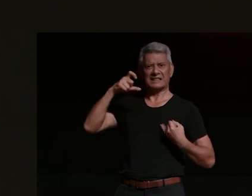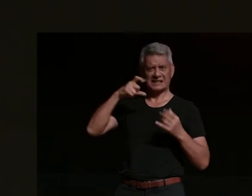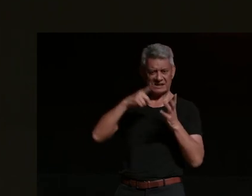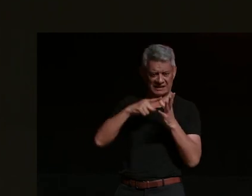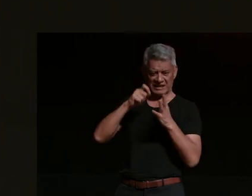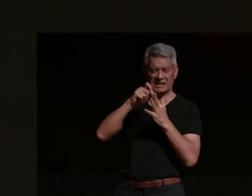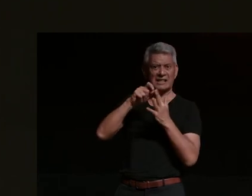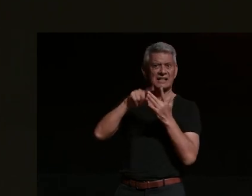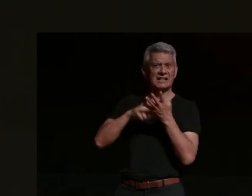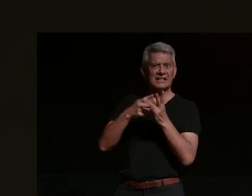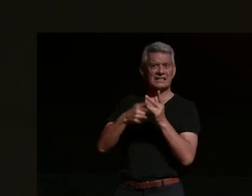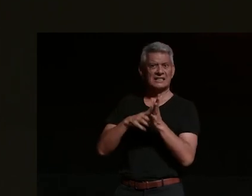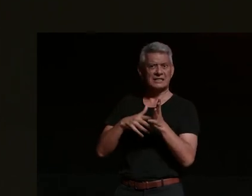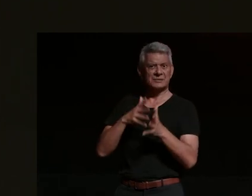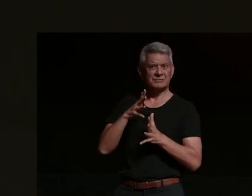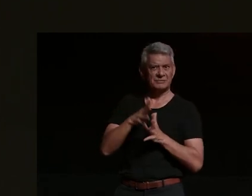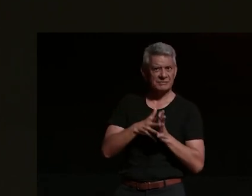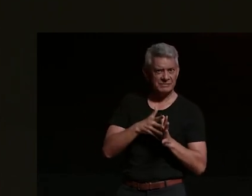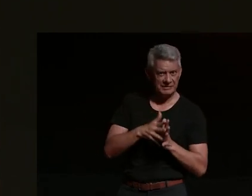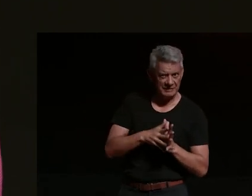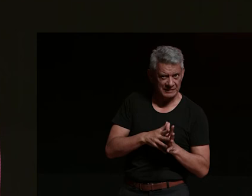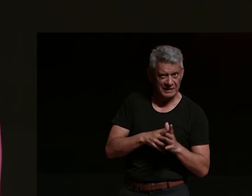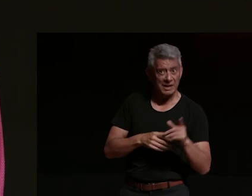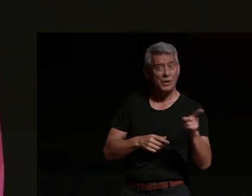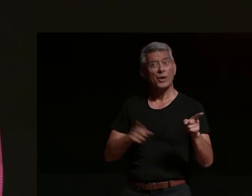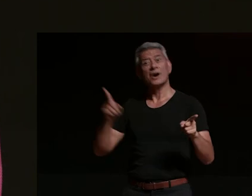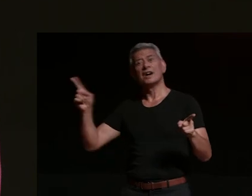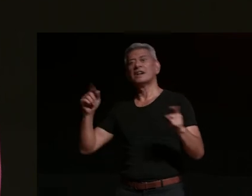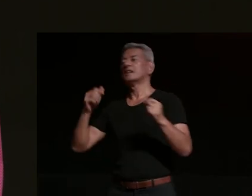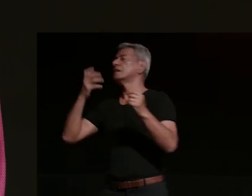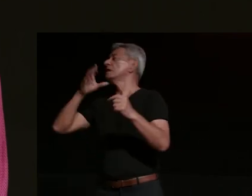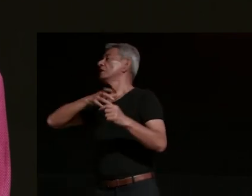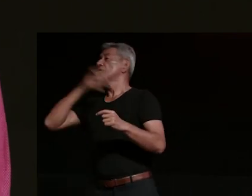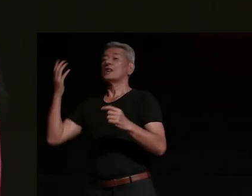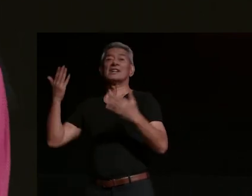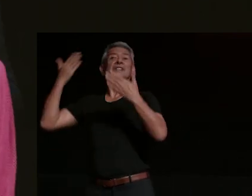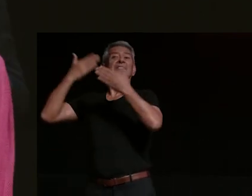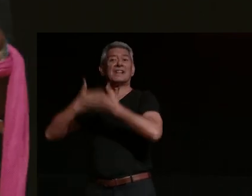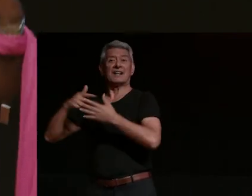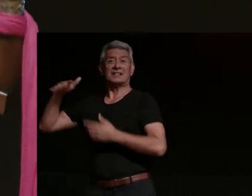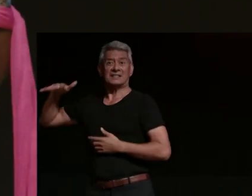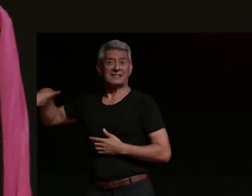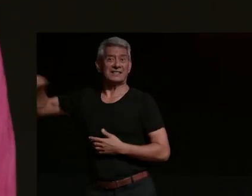i want to be the crimson chaos of late night drunken disasters i want to be the flamingo